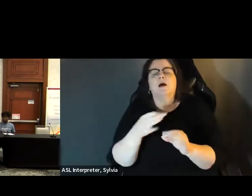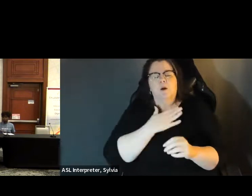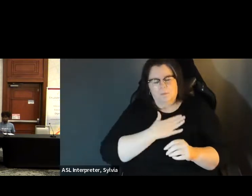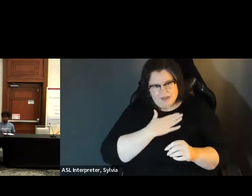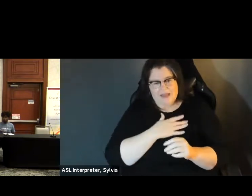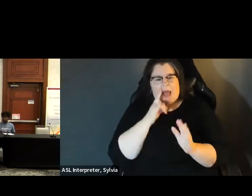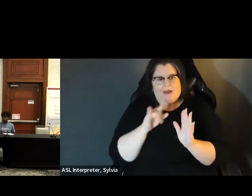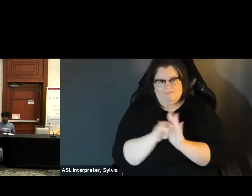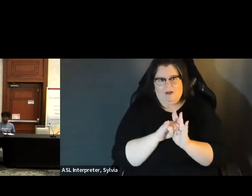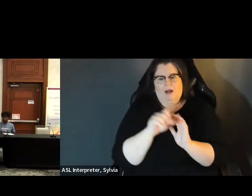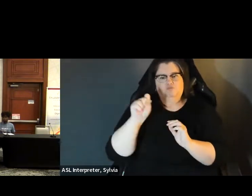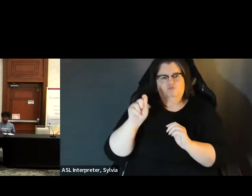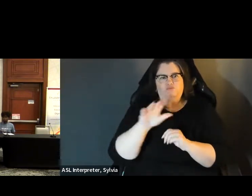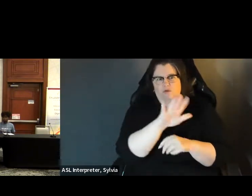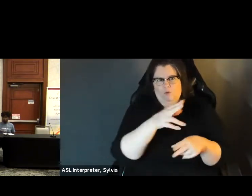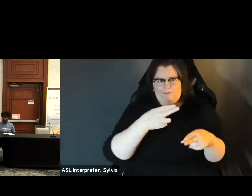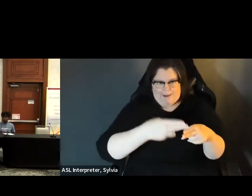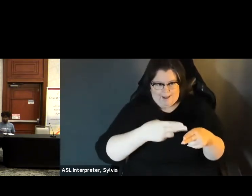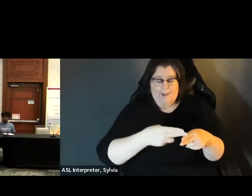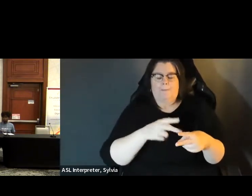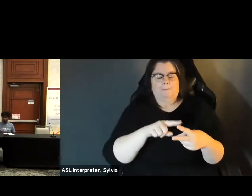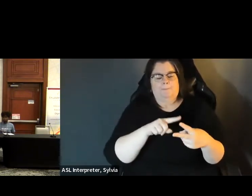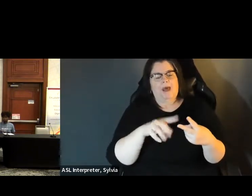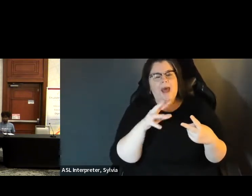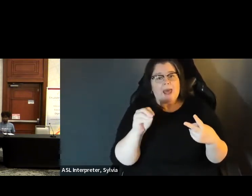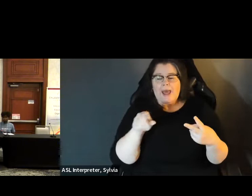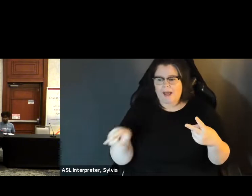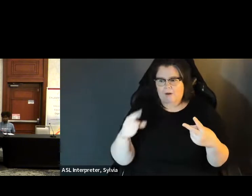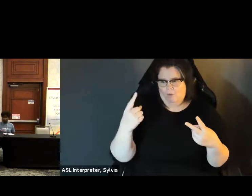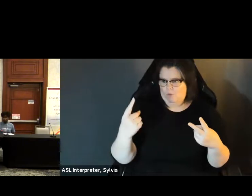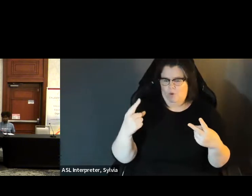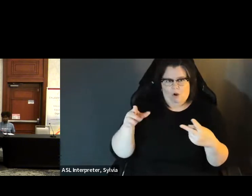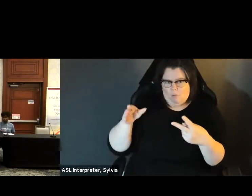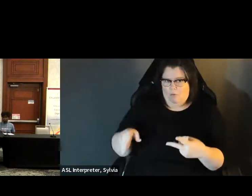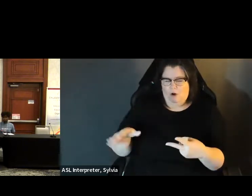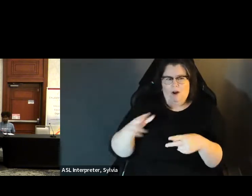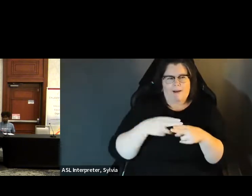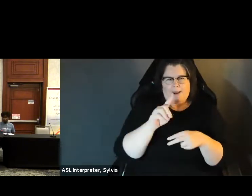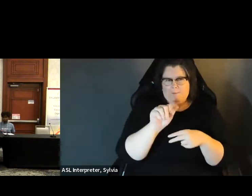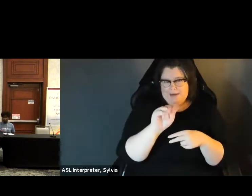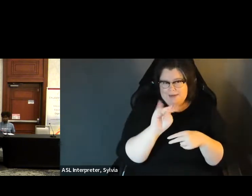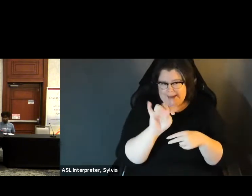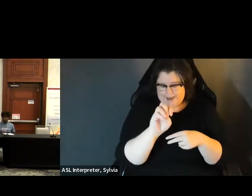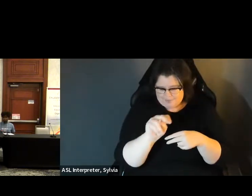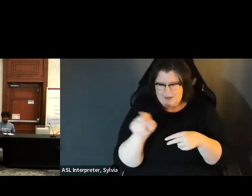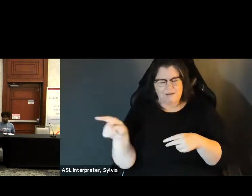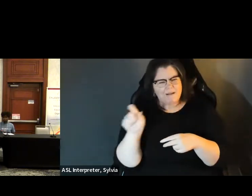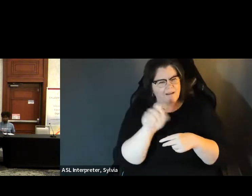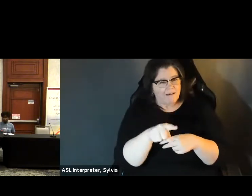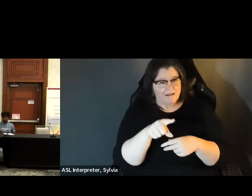Again the chat moderator We've had a request that moderators and panelists and audience identify themselves when they're speaking, and there's a change of speaker. re speaking, and there's a change of speaker. So I was just tossing that out. And then Damian asks, do any